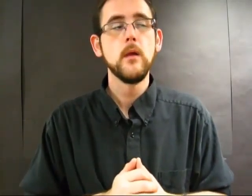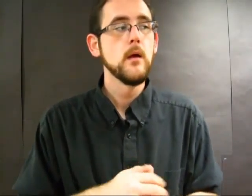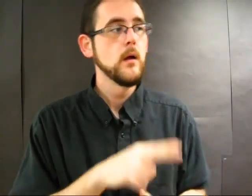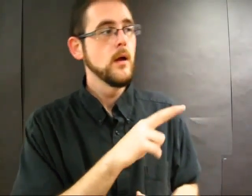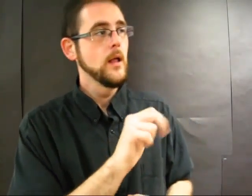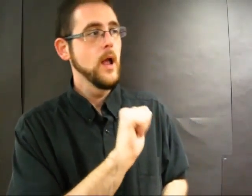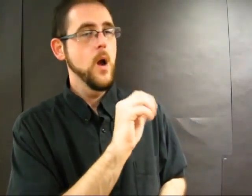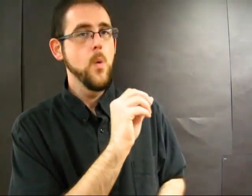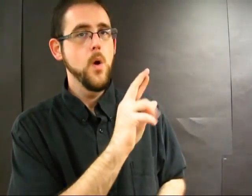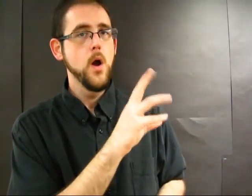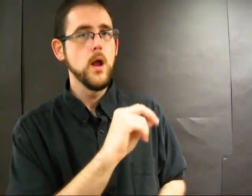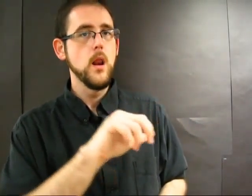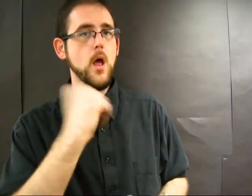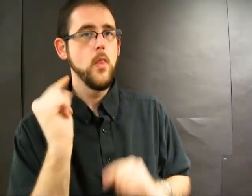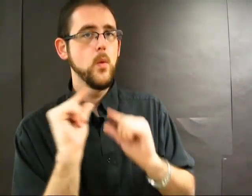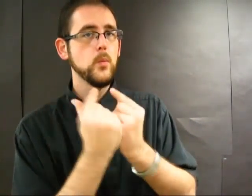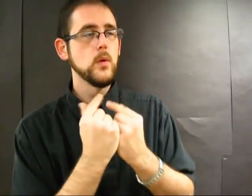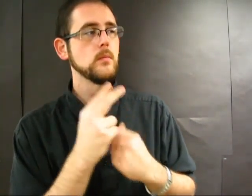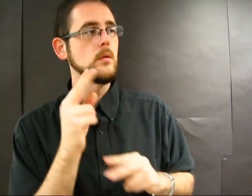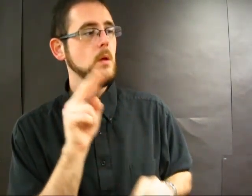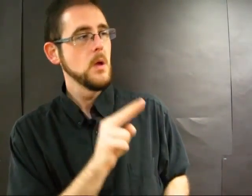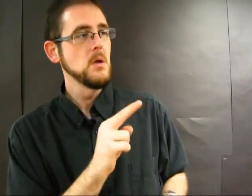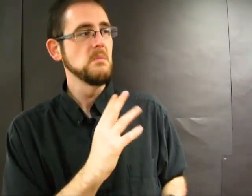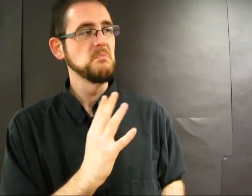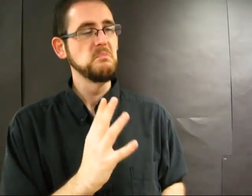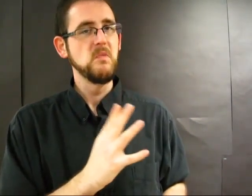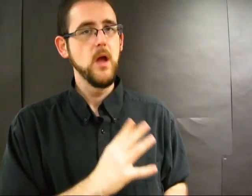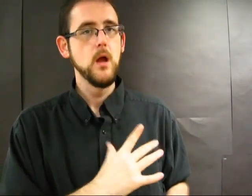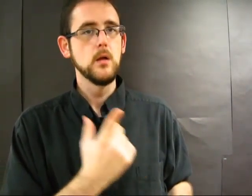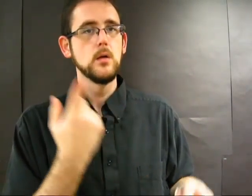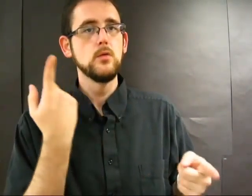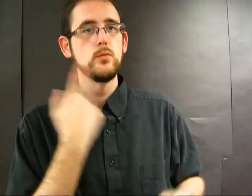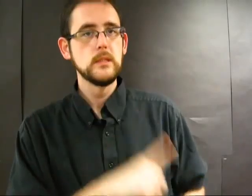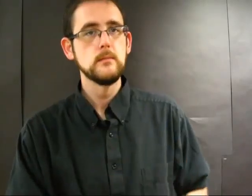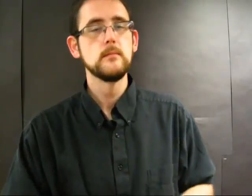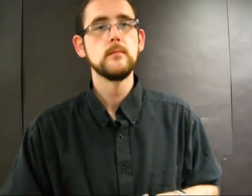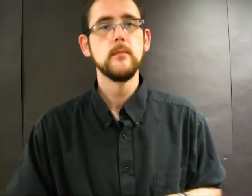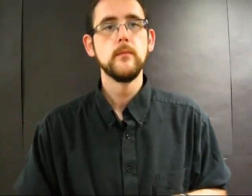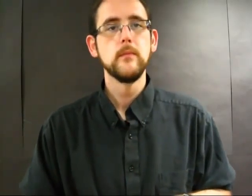AOR witnesses all this, and agrees to the deal.